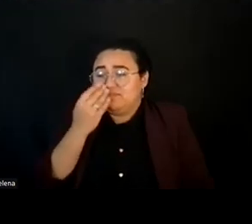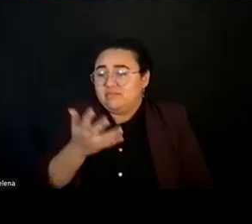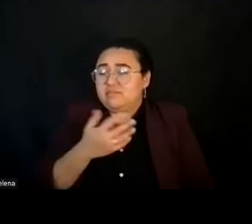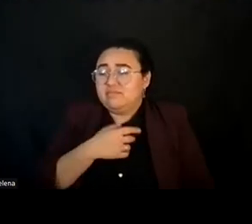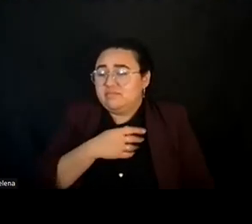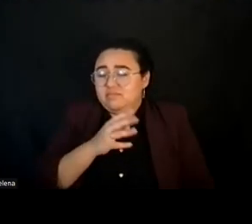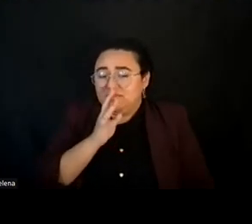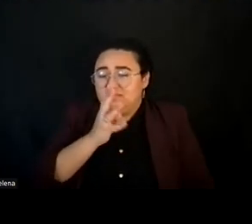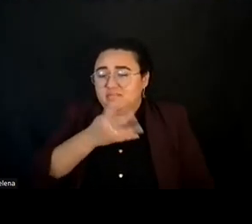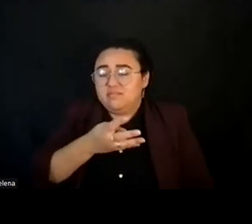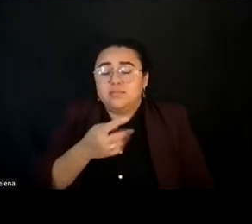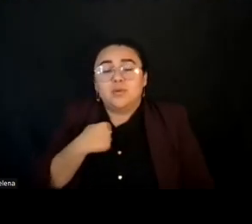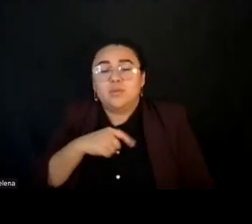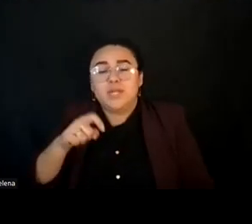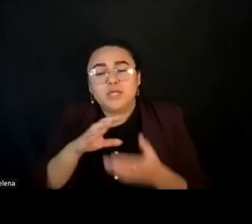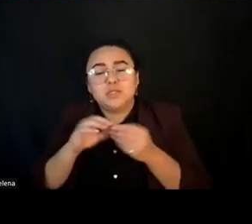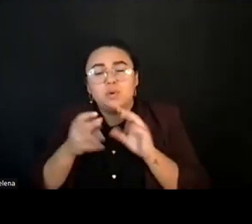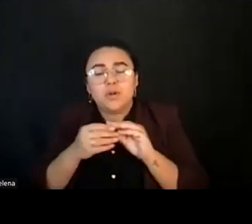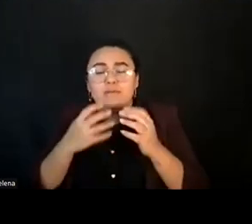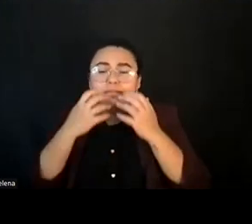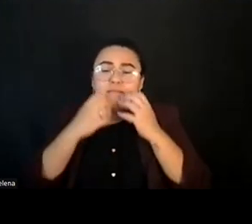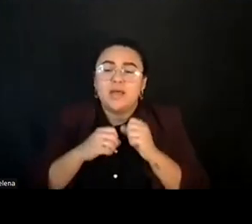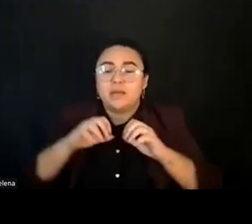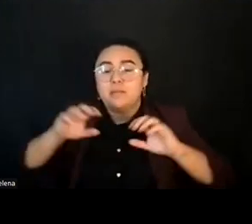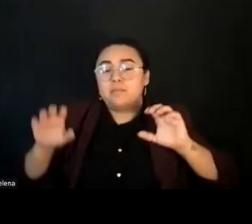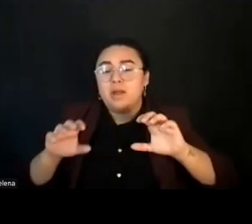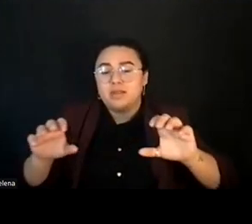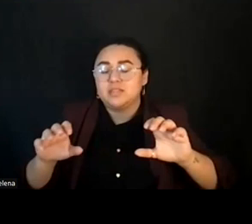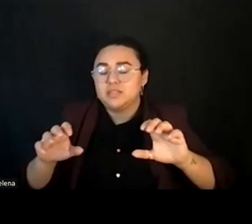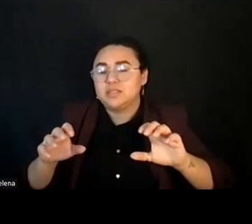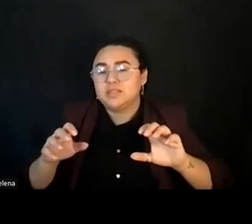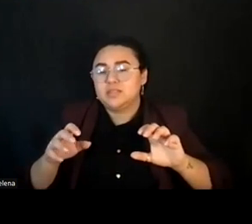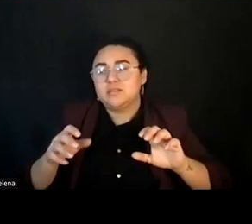And it's actually the onramp for people who don't normally are normally on our radar.